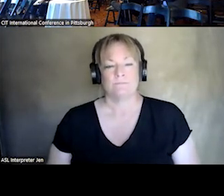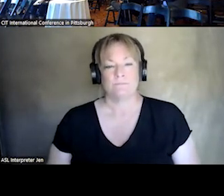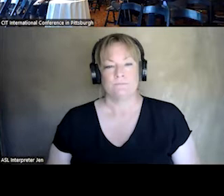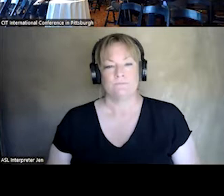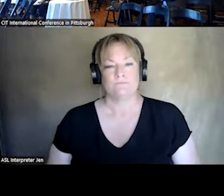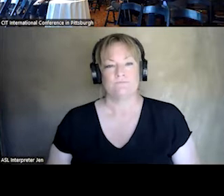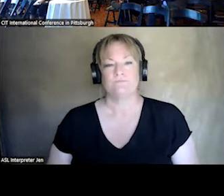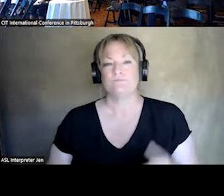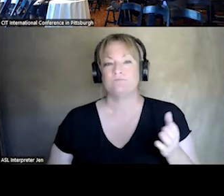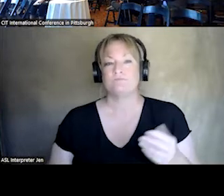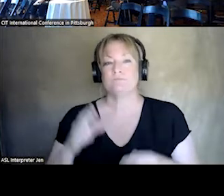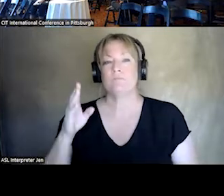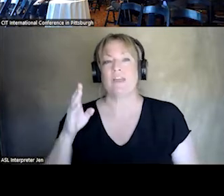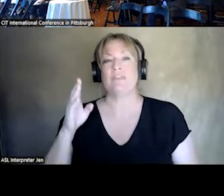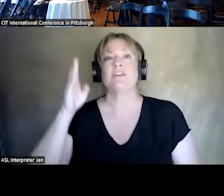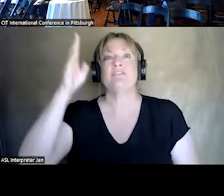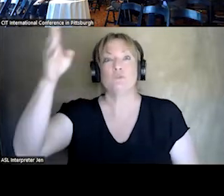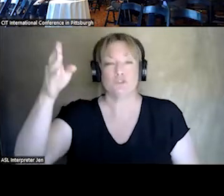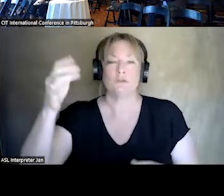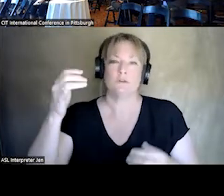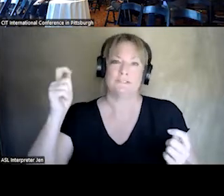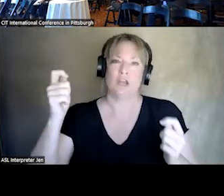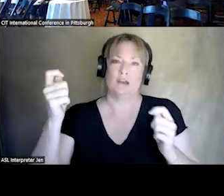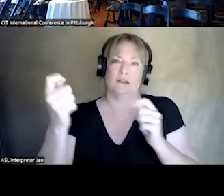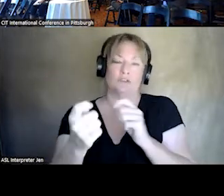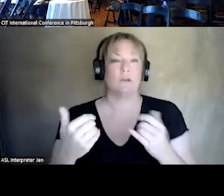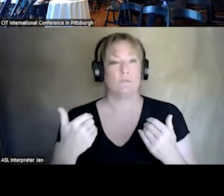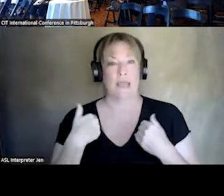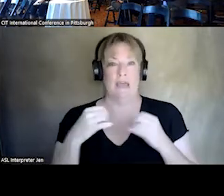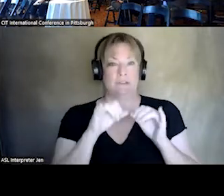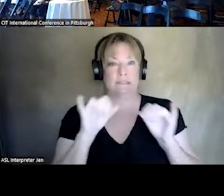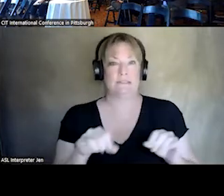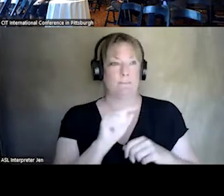OF THE FUTURE IS EVOLVING. WE HAVE SYSTEMS IN OUR COMMUNITY, PARAMEDICS,